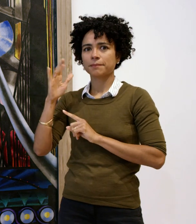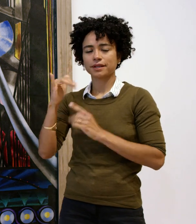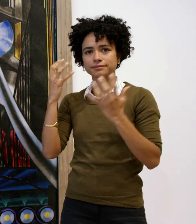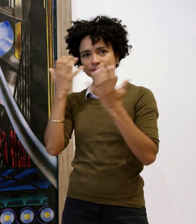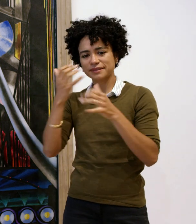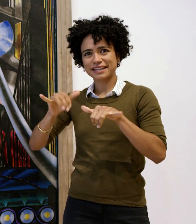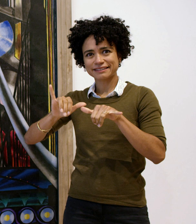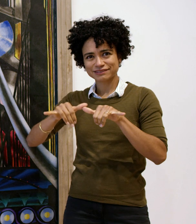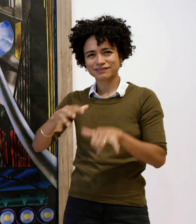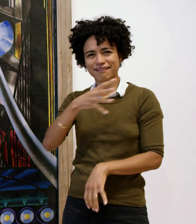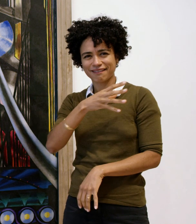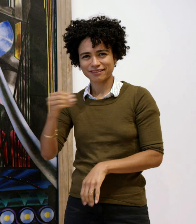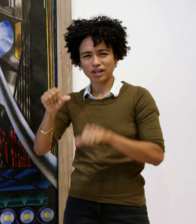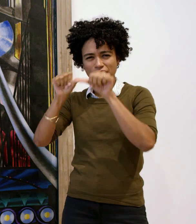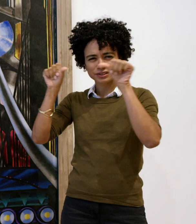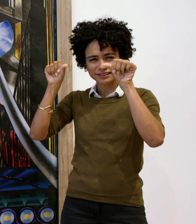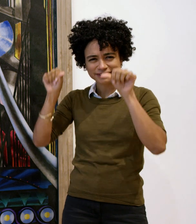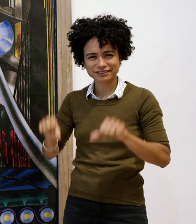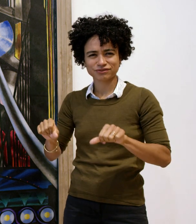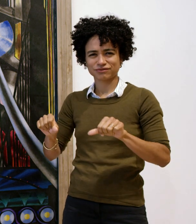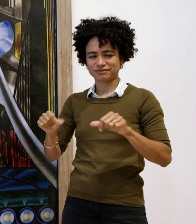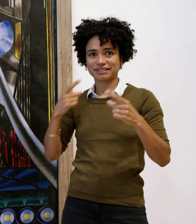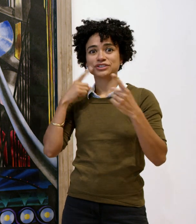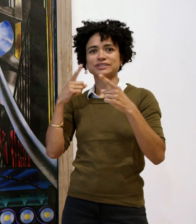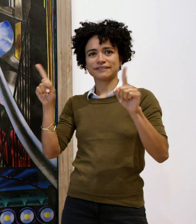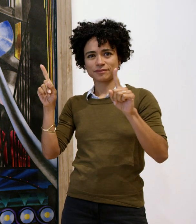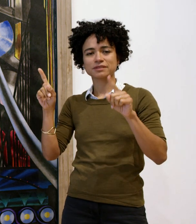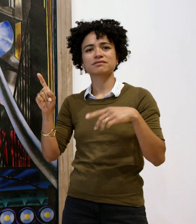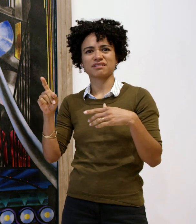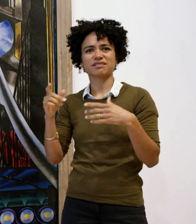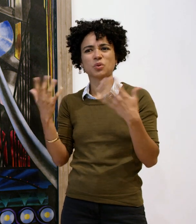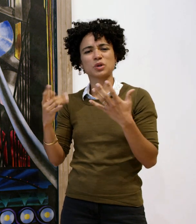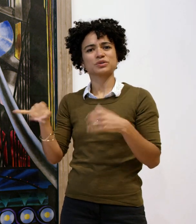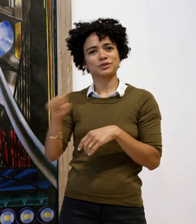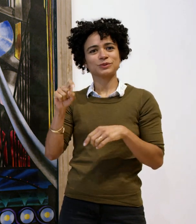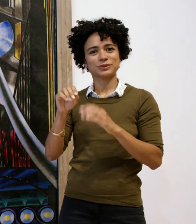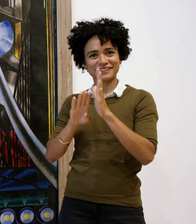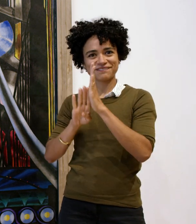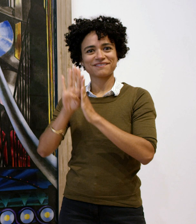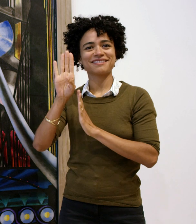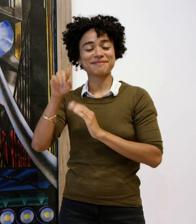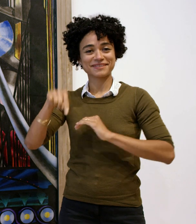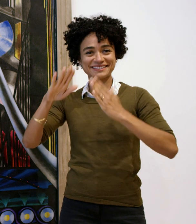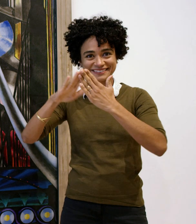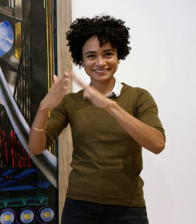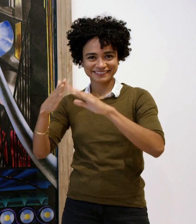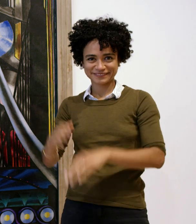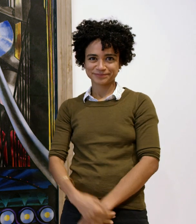of the architectural and engineering achievements it took to develop this city.